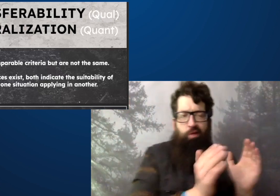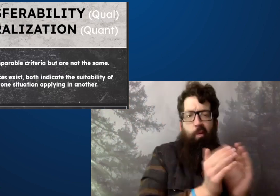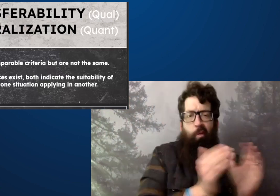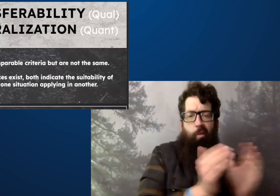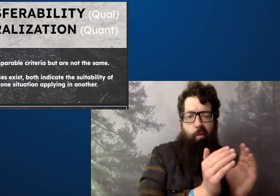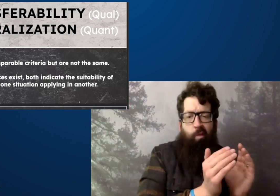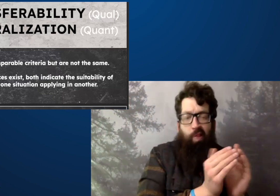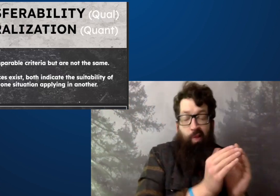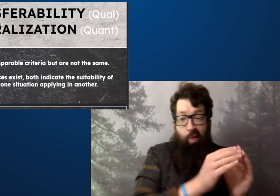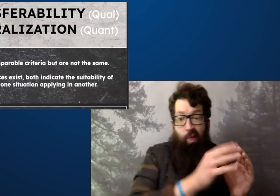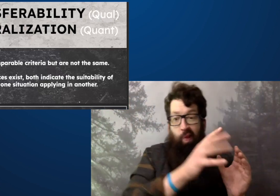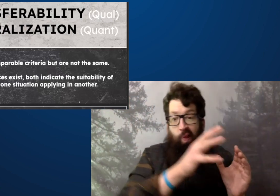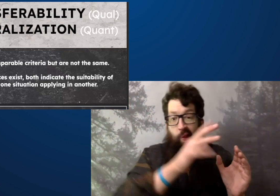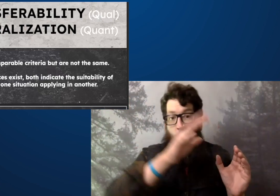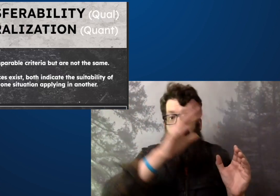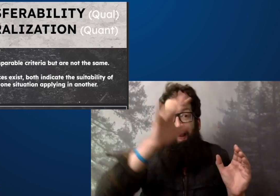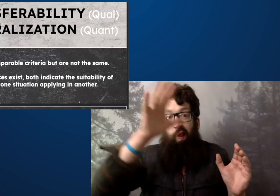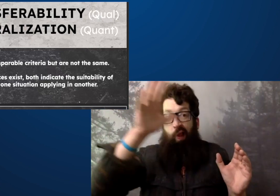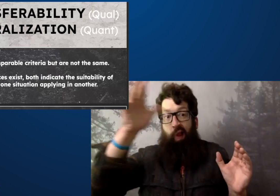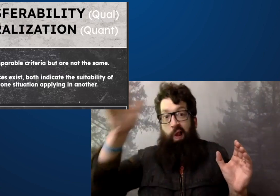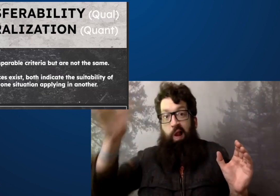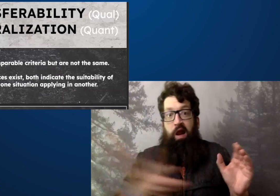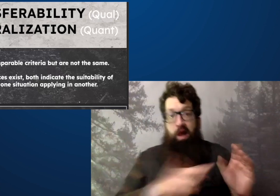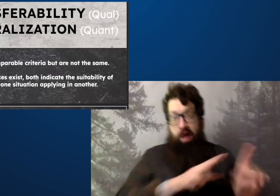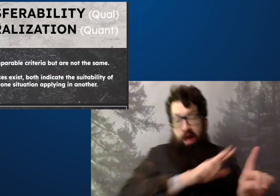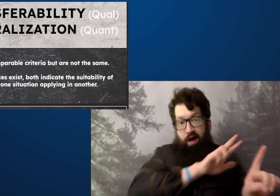And they both have the same goals to begin